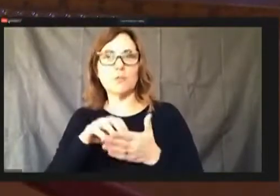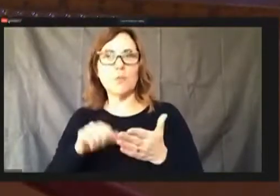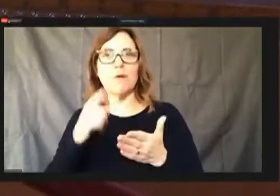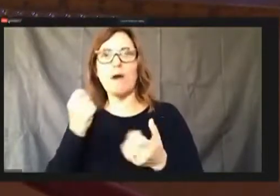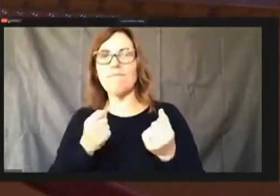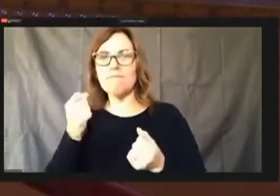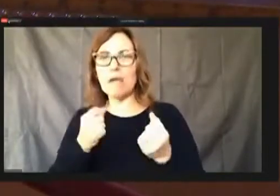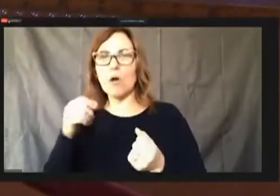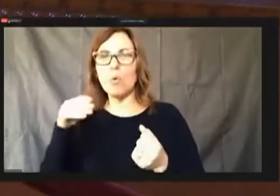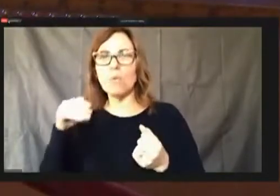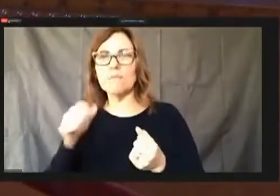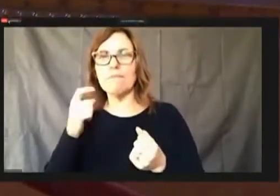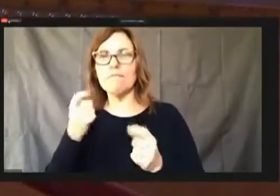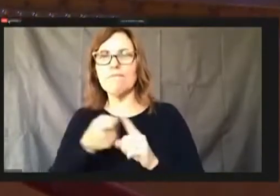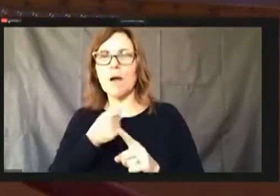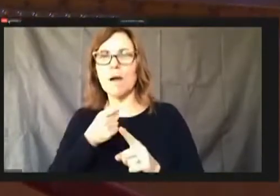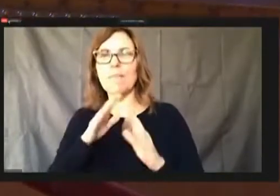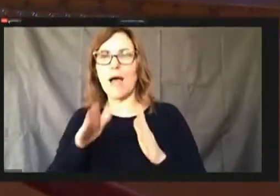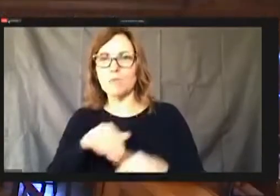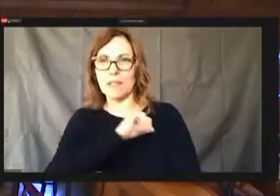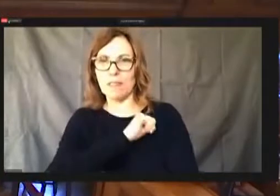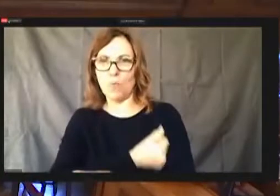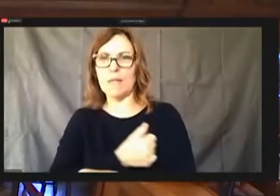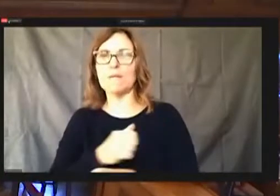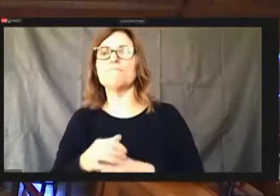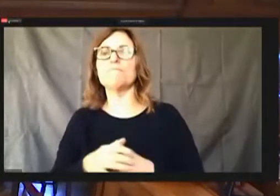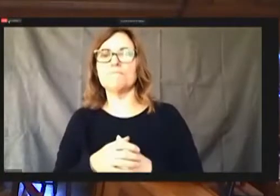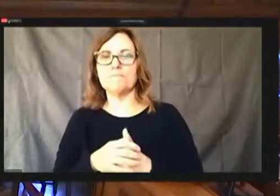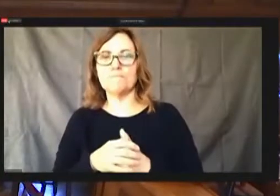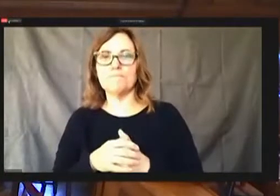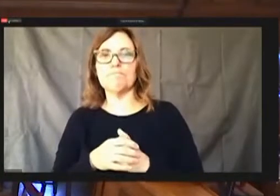One is a time to so members can follow them together.